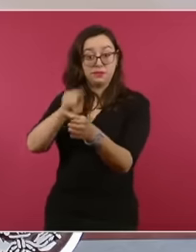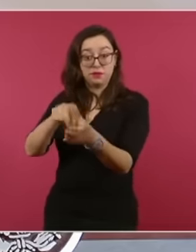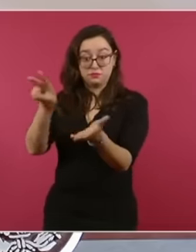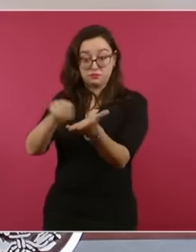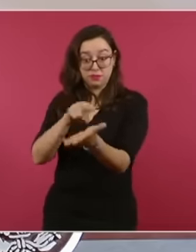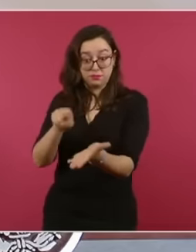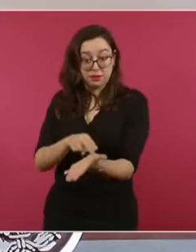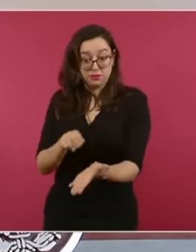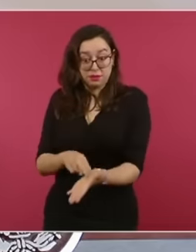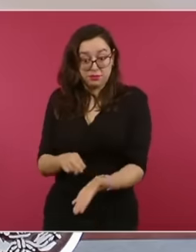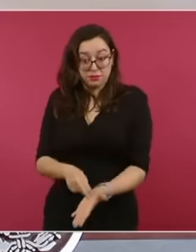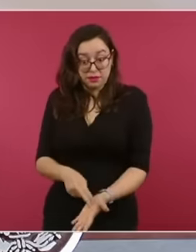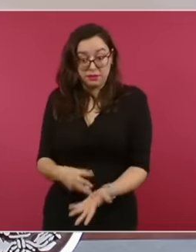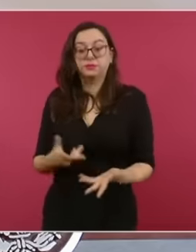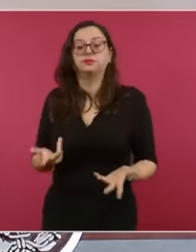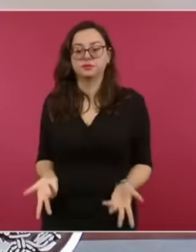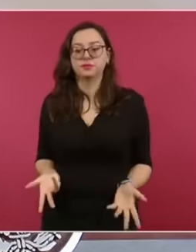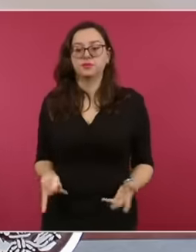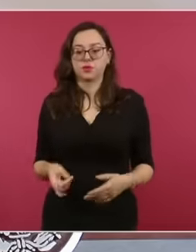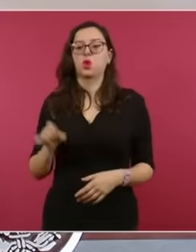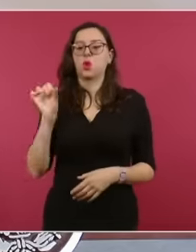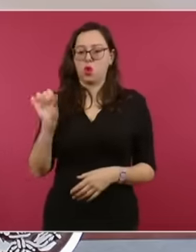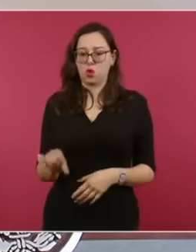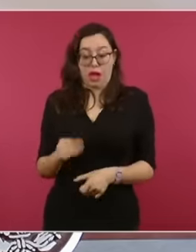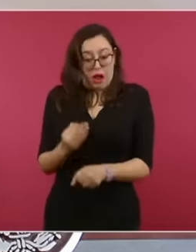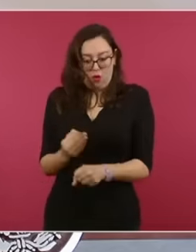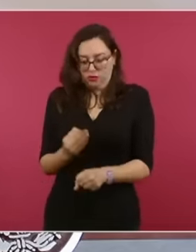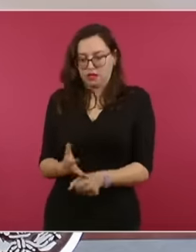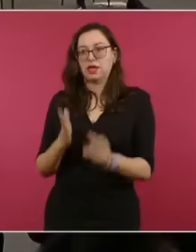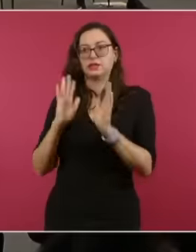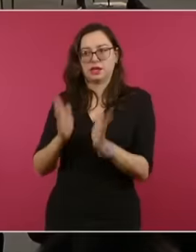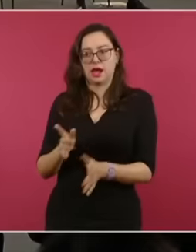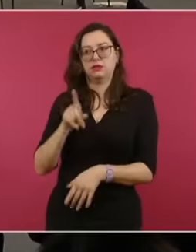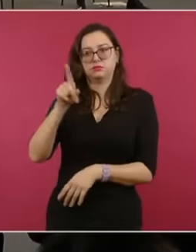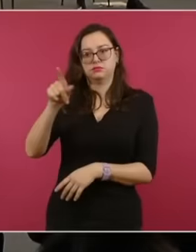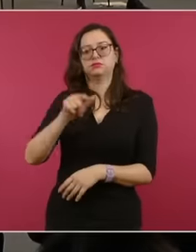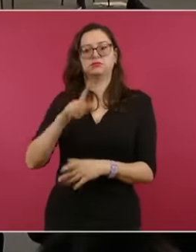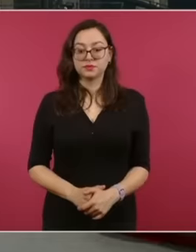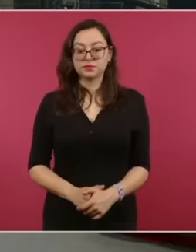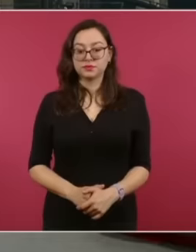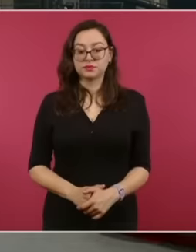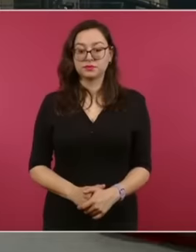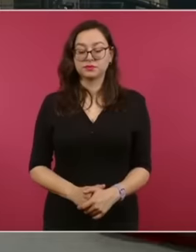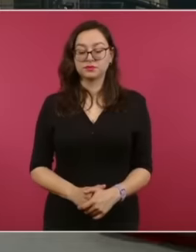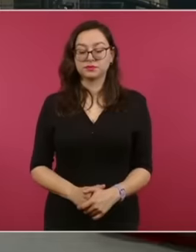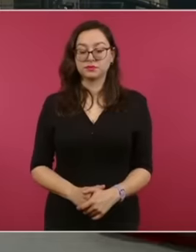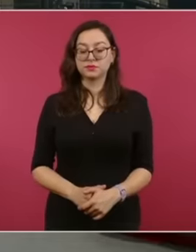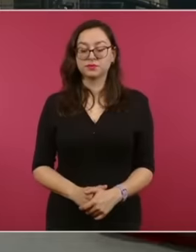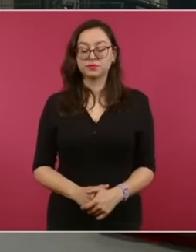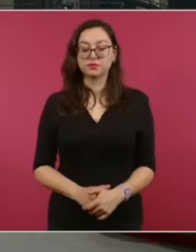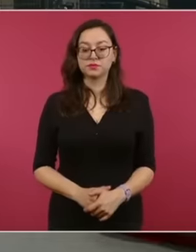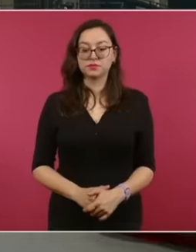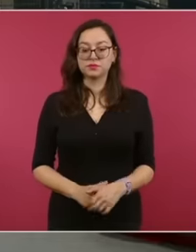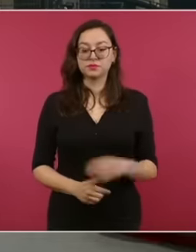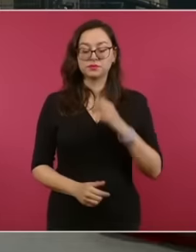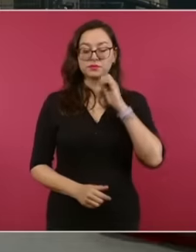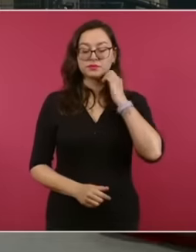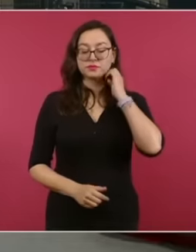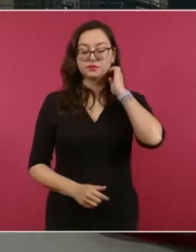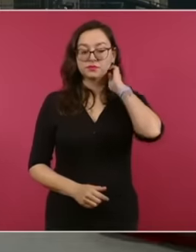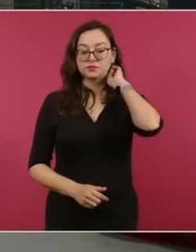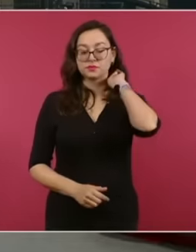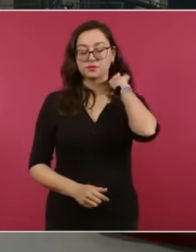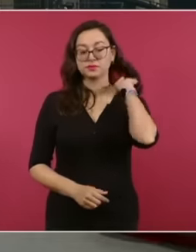we have an appointment in court where this lawsuit is already being presented today, fortunately from